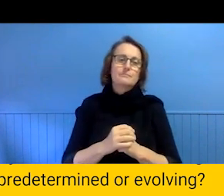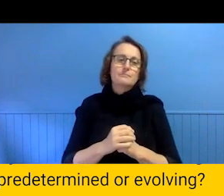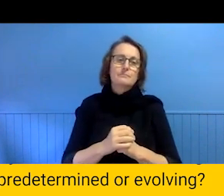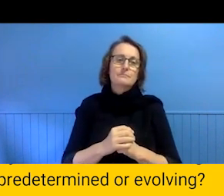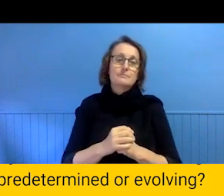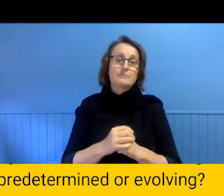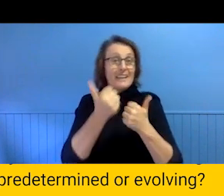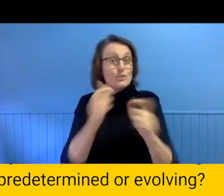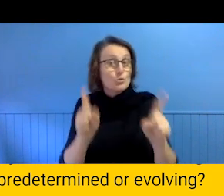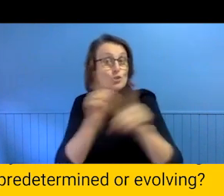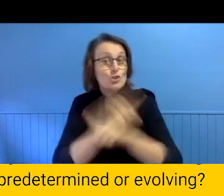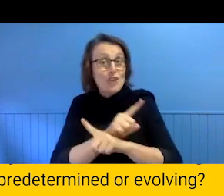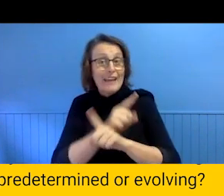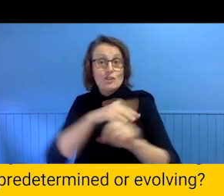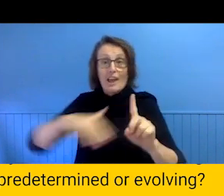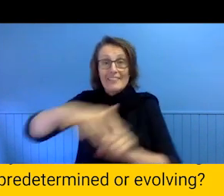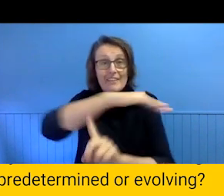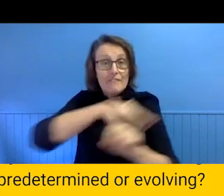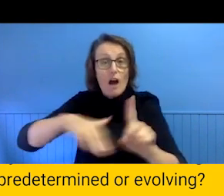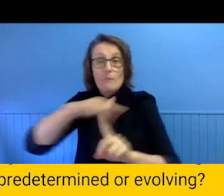Try to chain environments, go for walks,